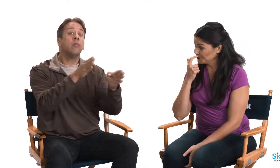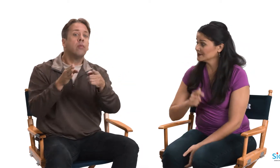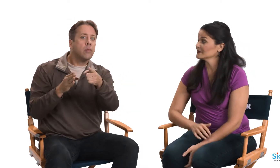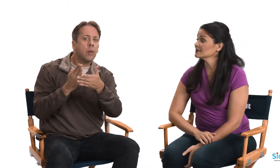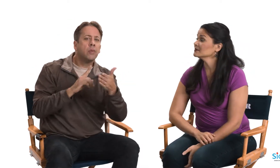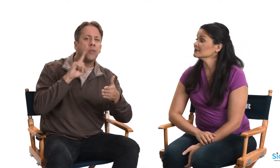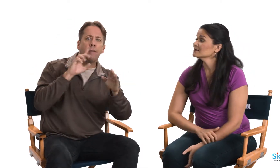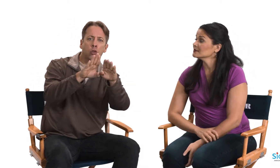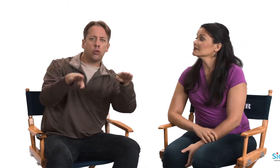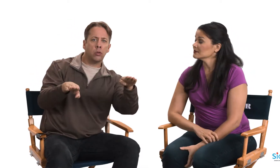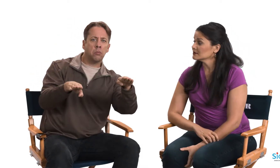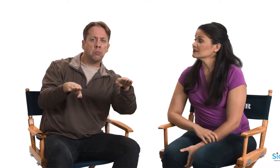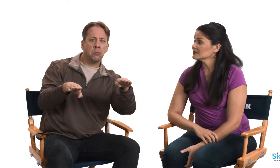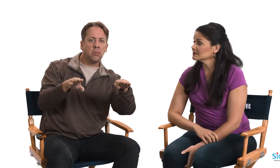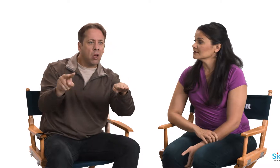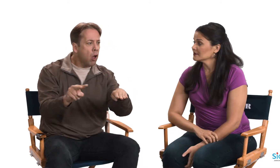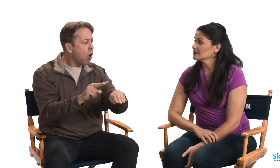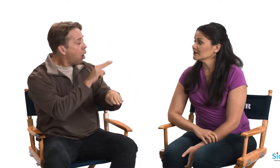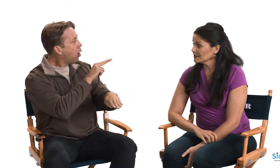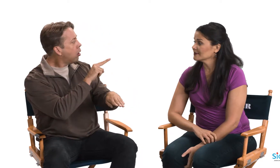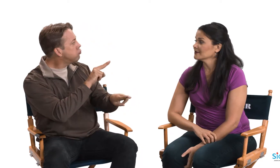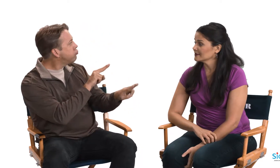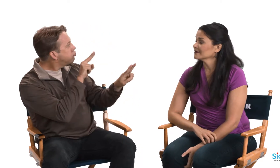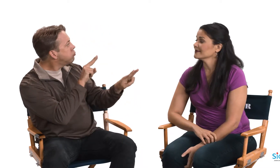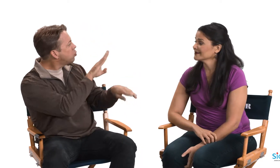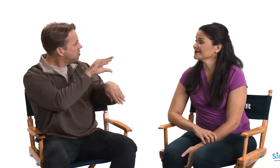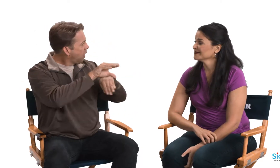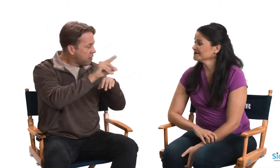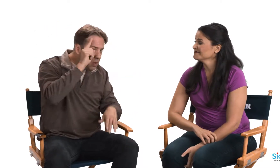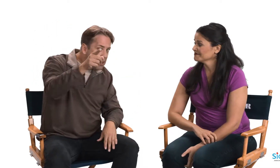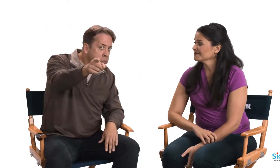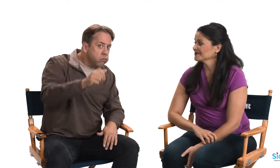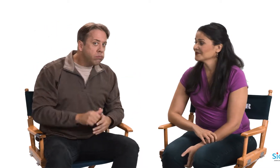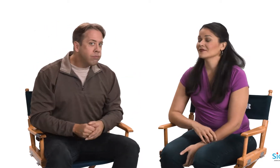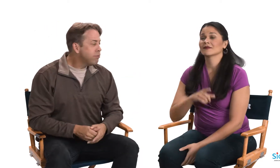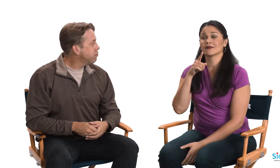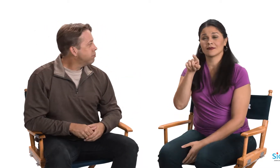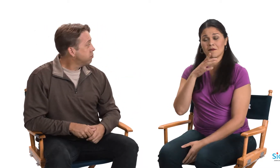But what about the deaf children out there who are watching you right now. They look up to you. What would your advice be for them?